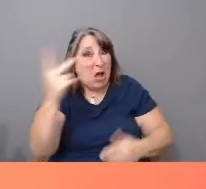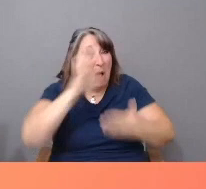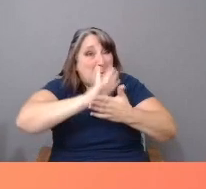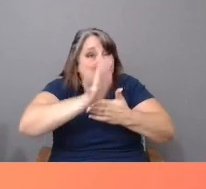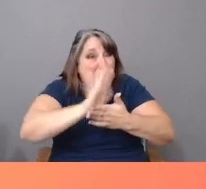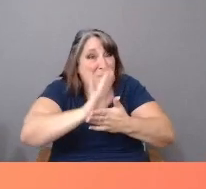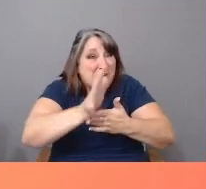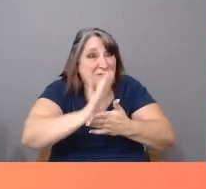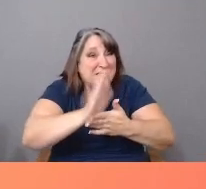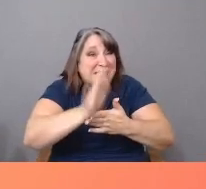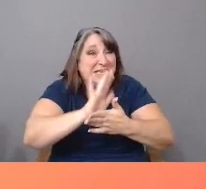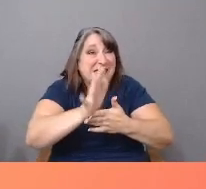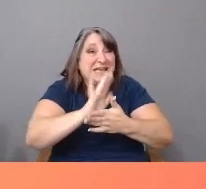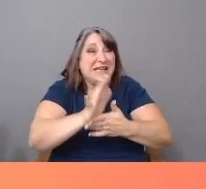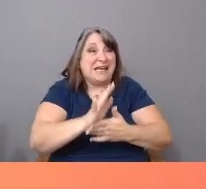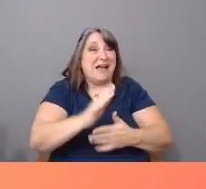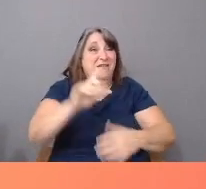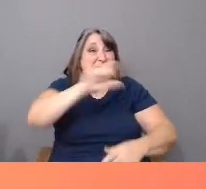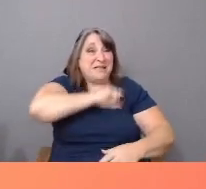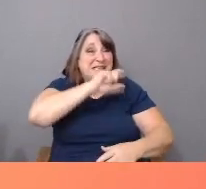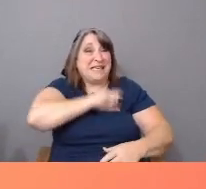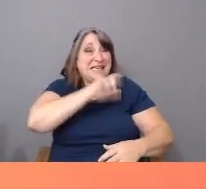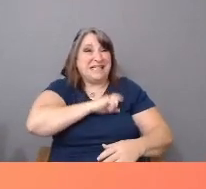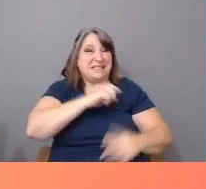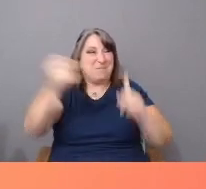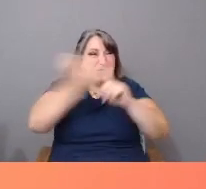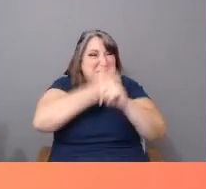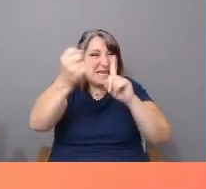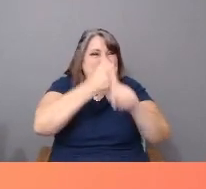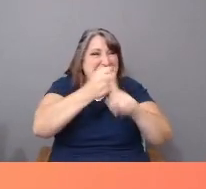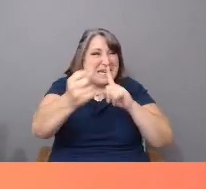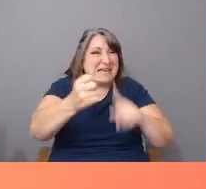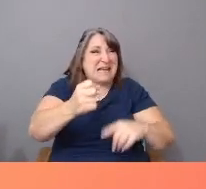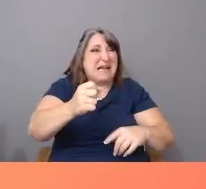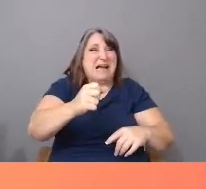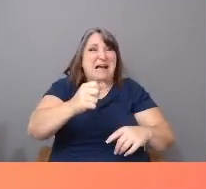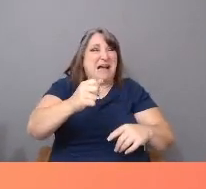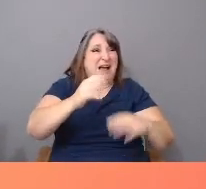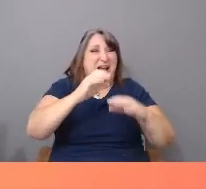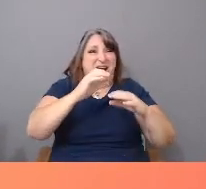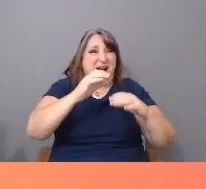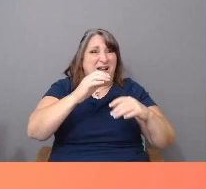an unarmed black man to find the police not guilty of any crime.